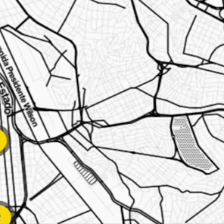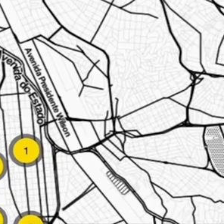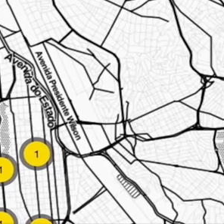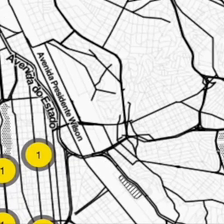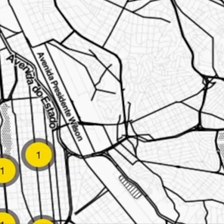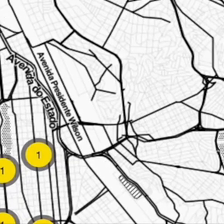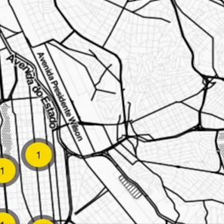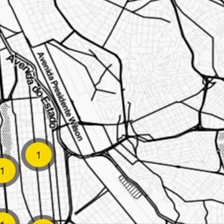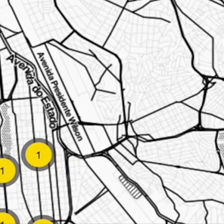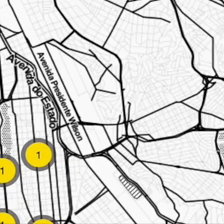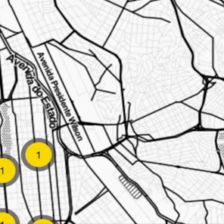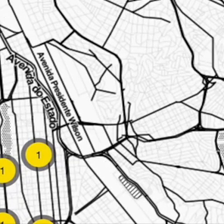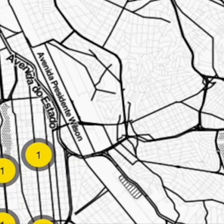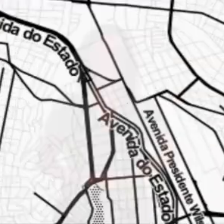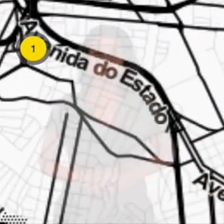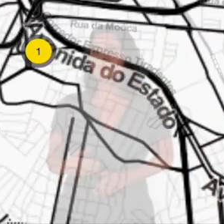[Post by Regina Celia]